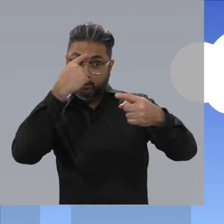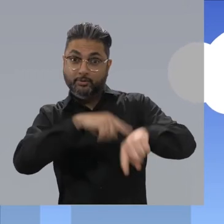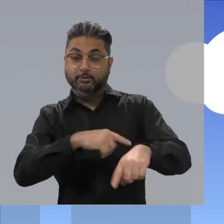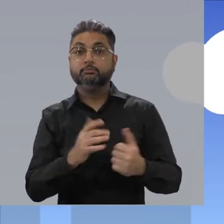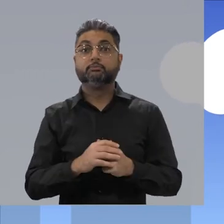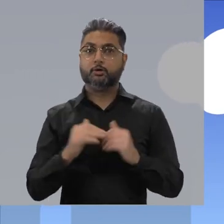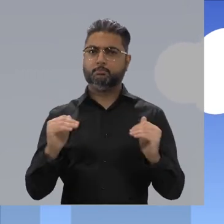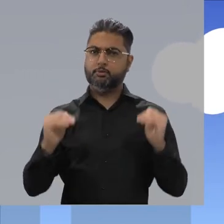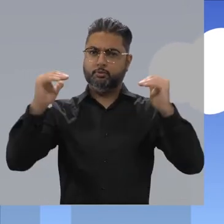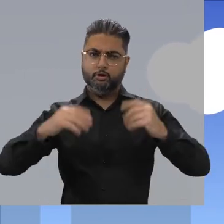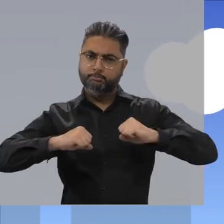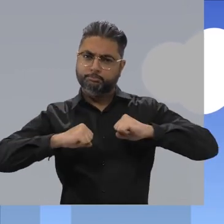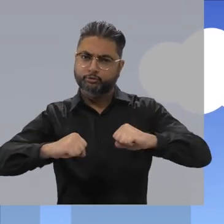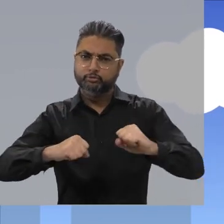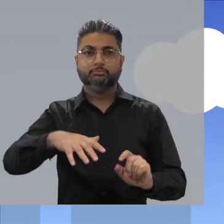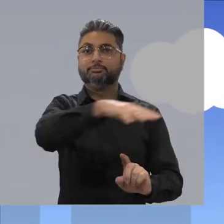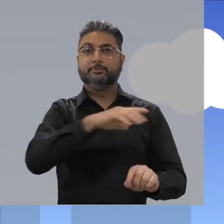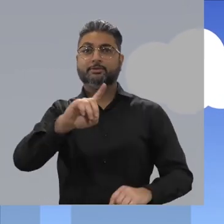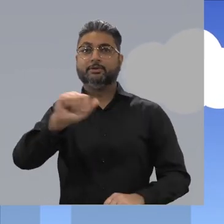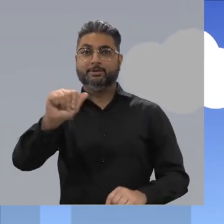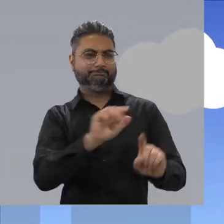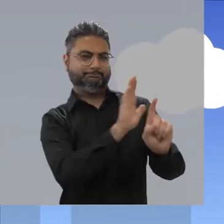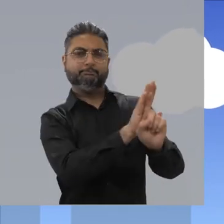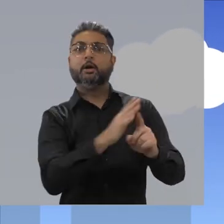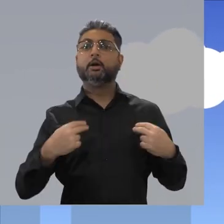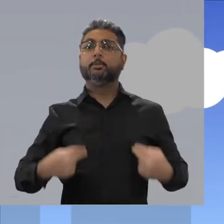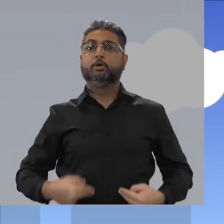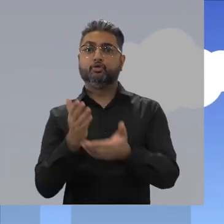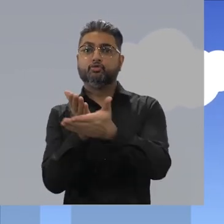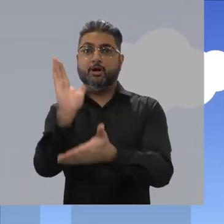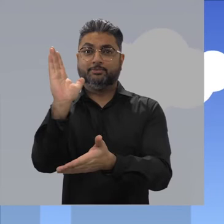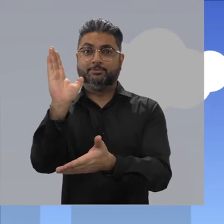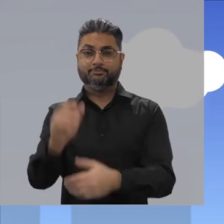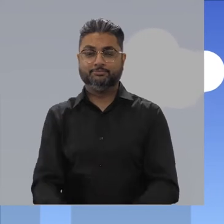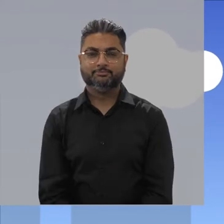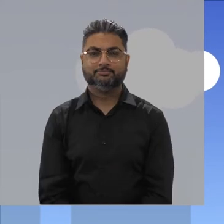is an international agreement that promotes and protects human rights for people with disabilities.